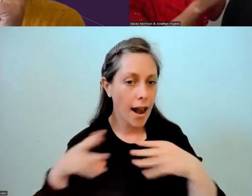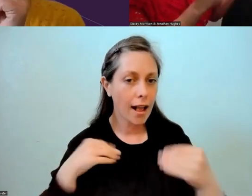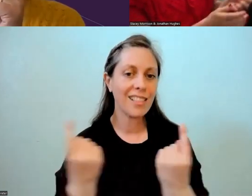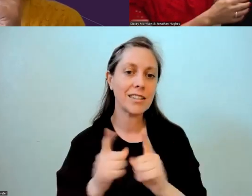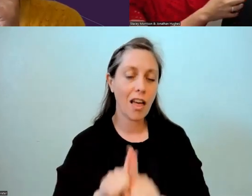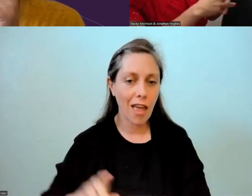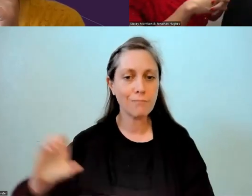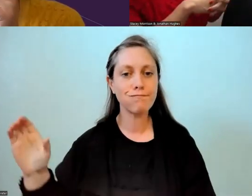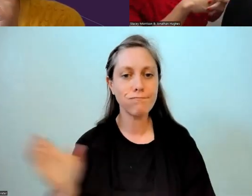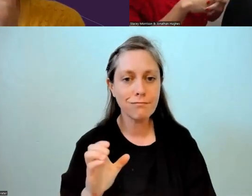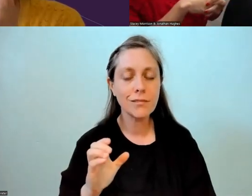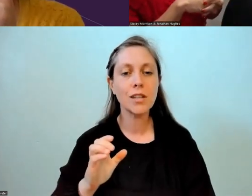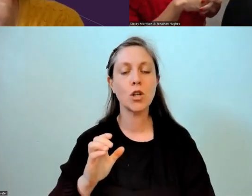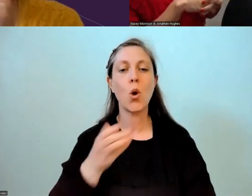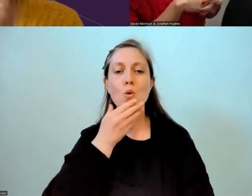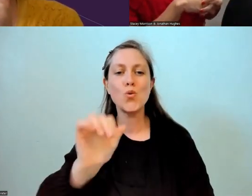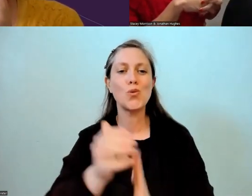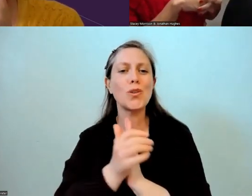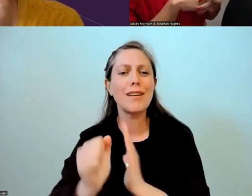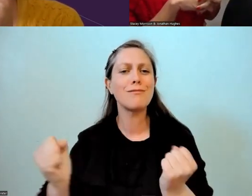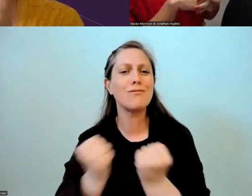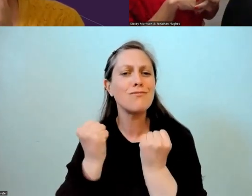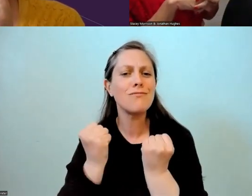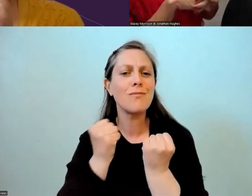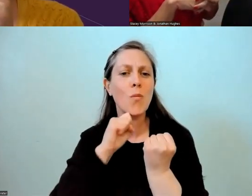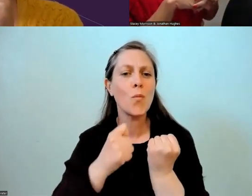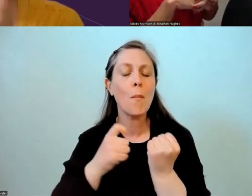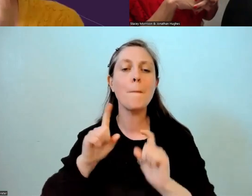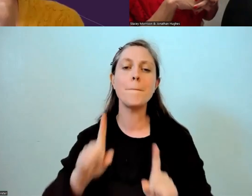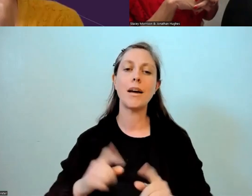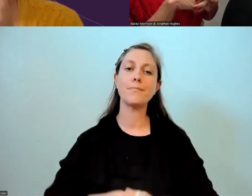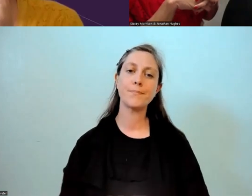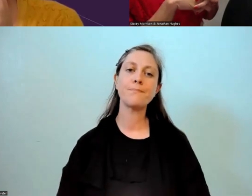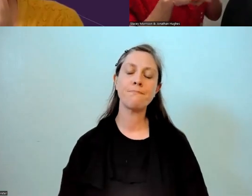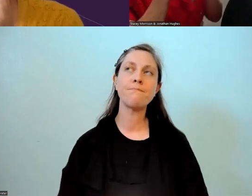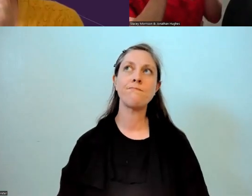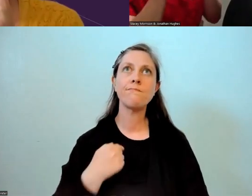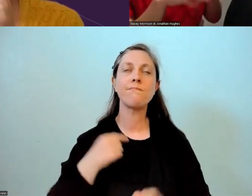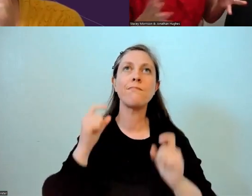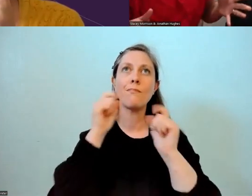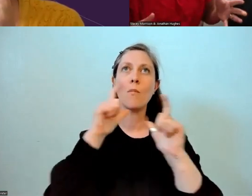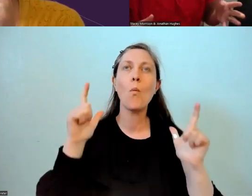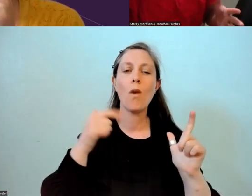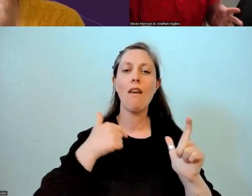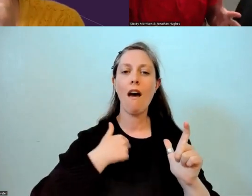Work to your strengths, that's part of it. But I'm always mindful that it's a matter of, "This is what I can do right now,